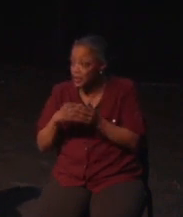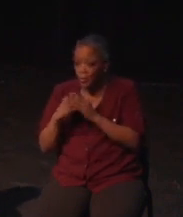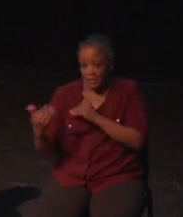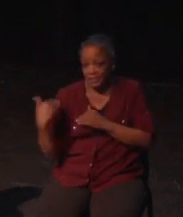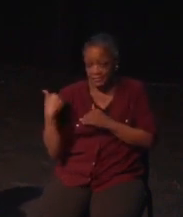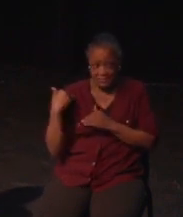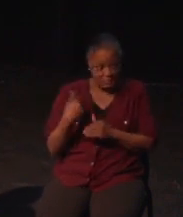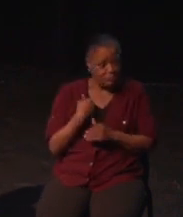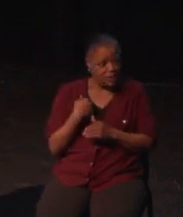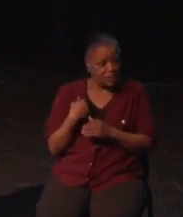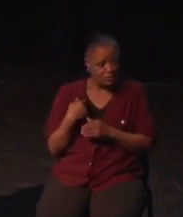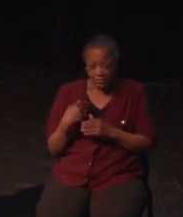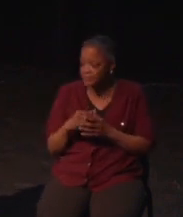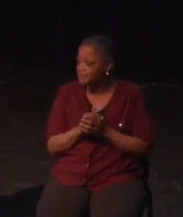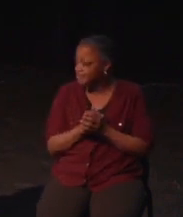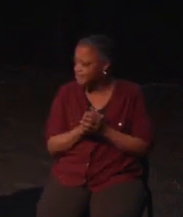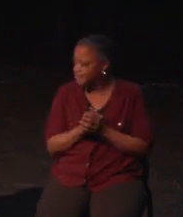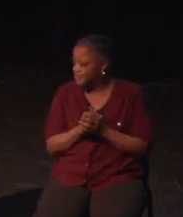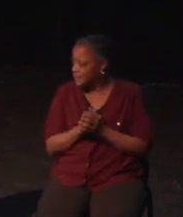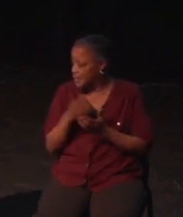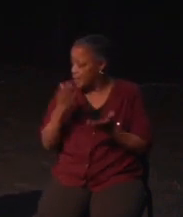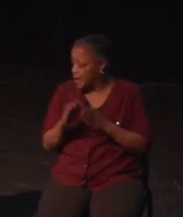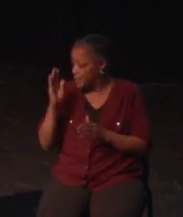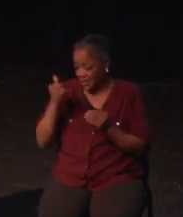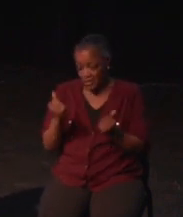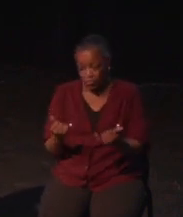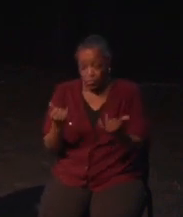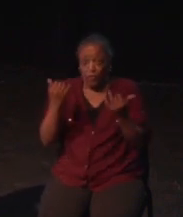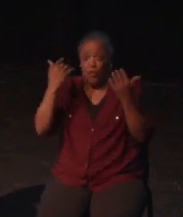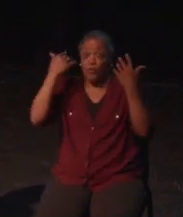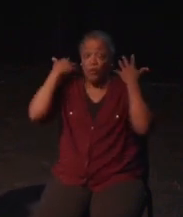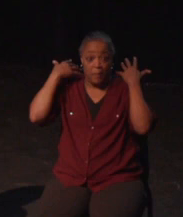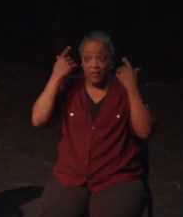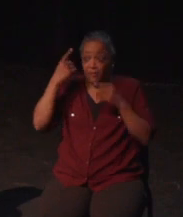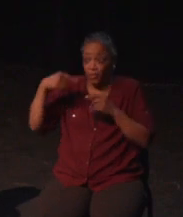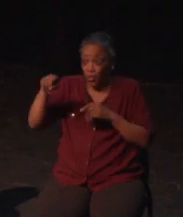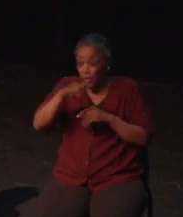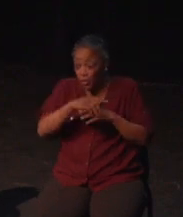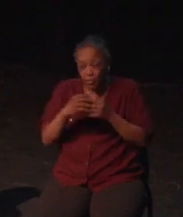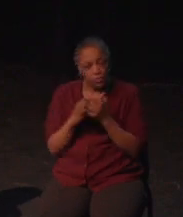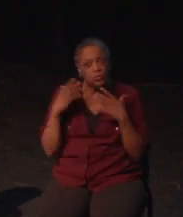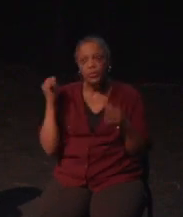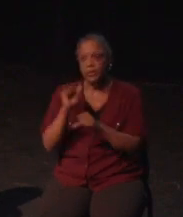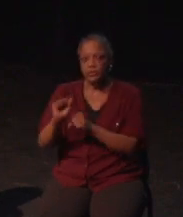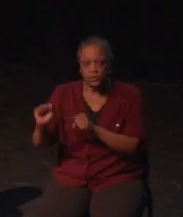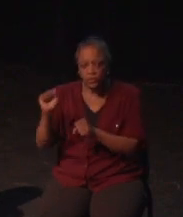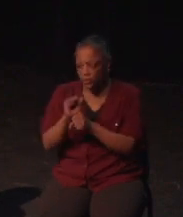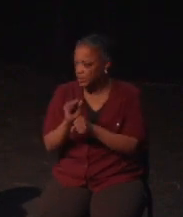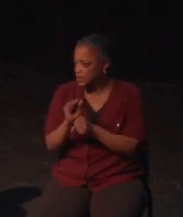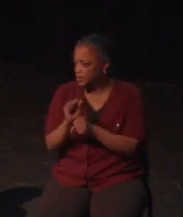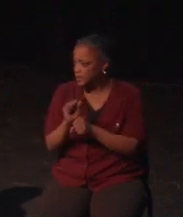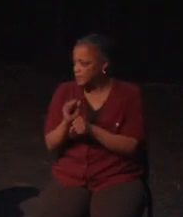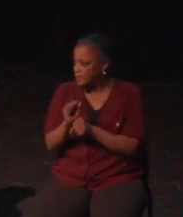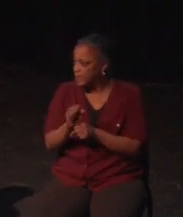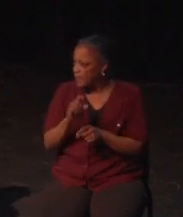giant extremely aggressive robots, feel more real and threatening. They also had battle music that got super loud.